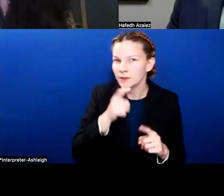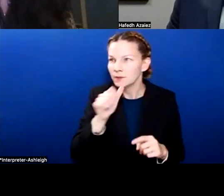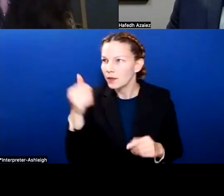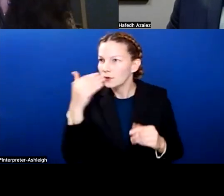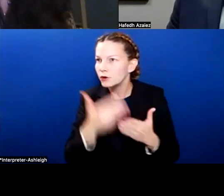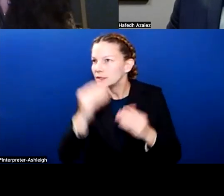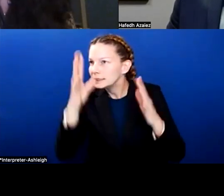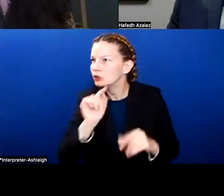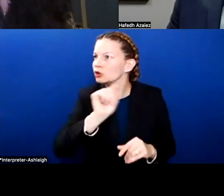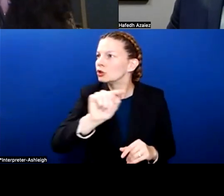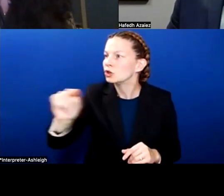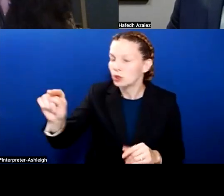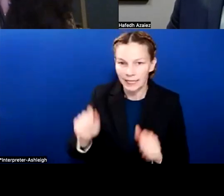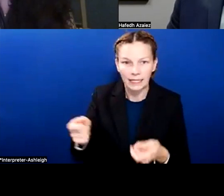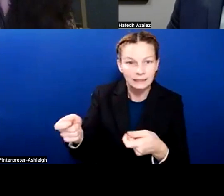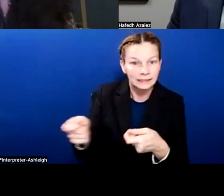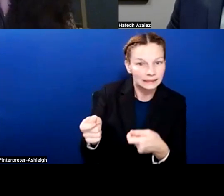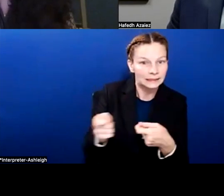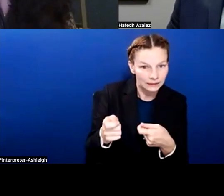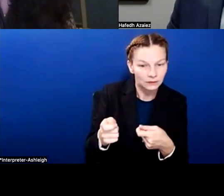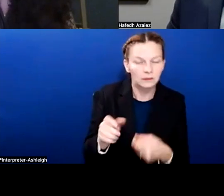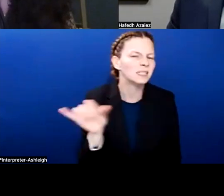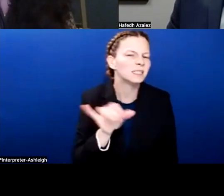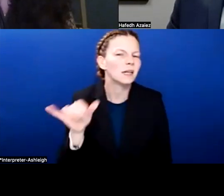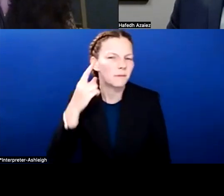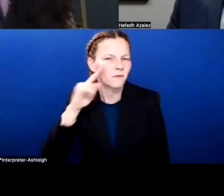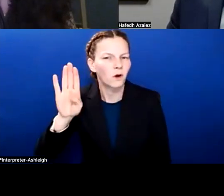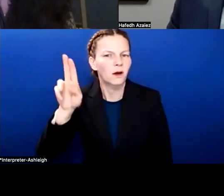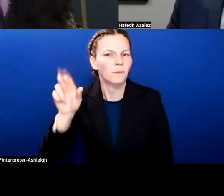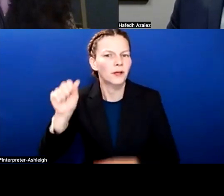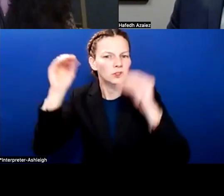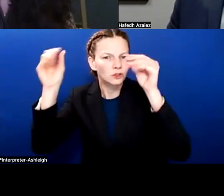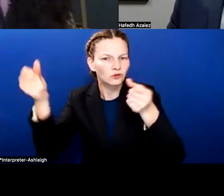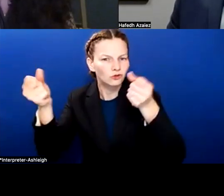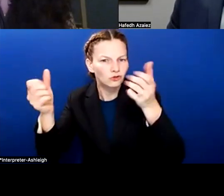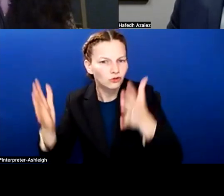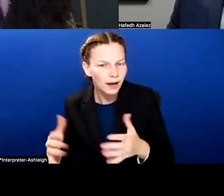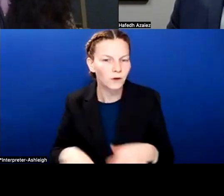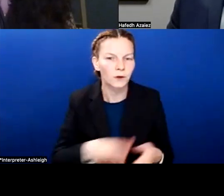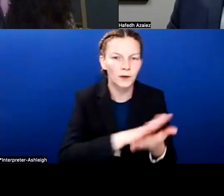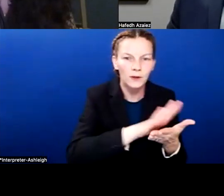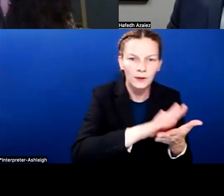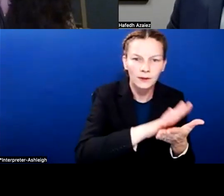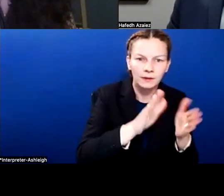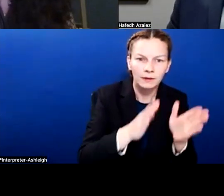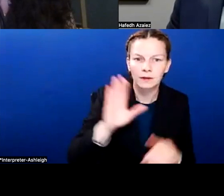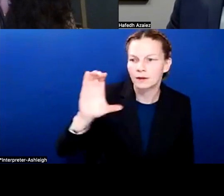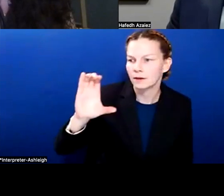We have a similar incentive program for our bus drivers and our custodians that has really helped fill some of those gaps this year.